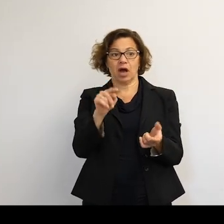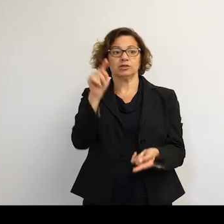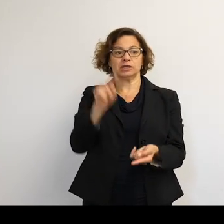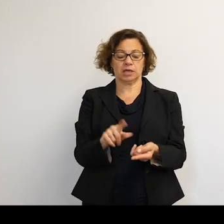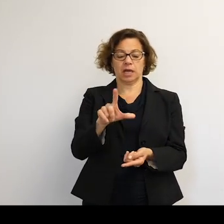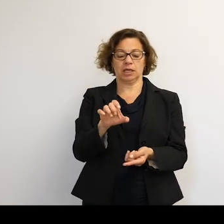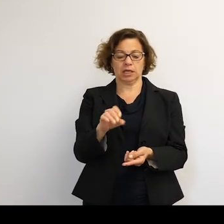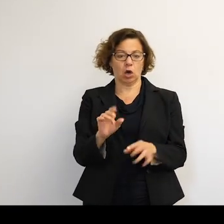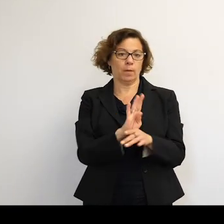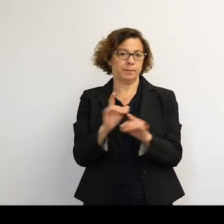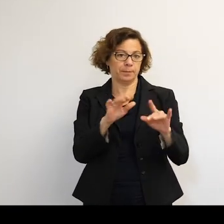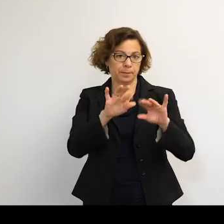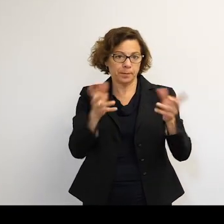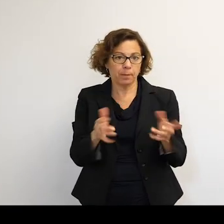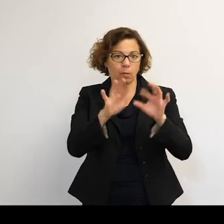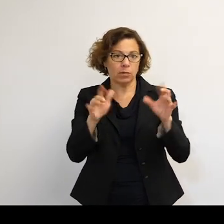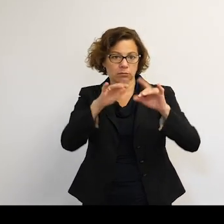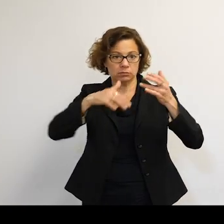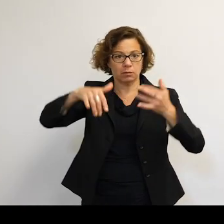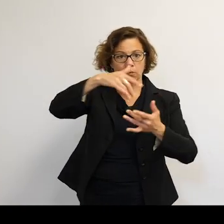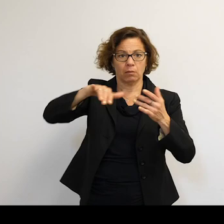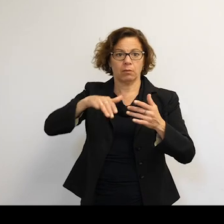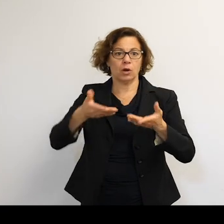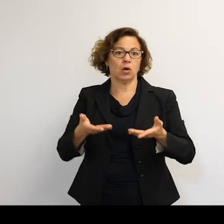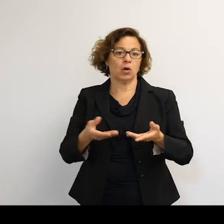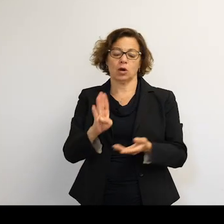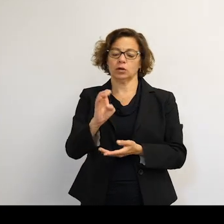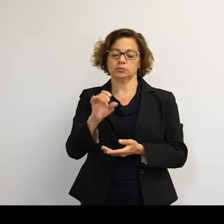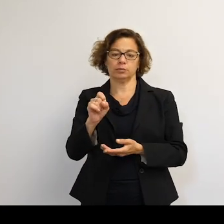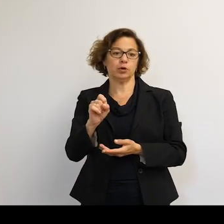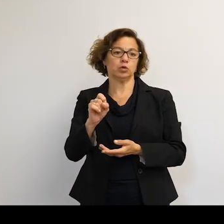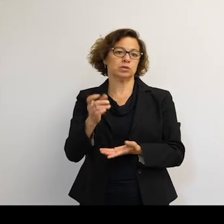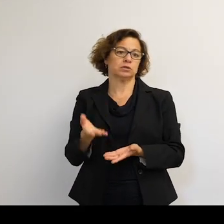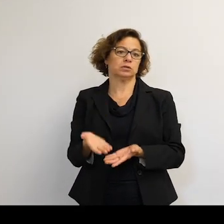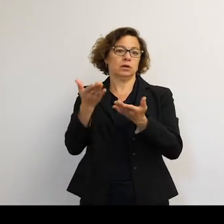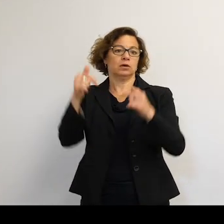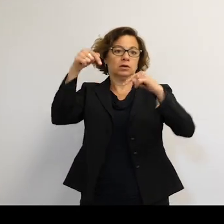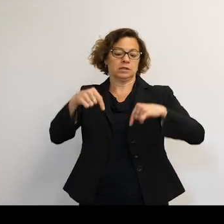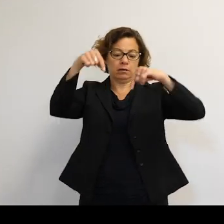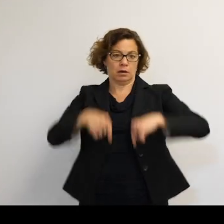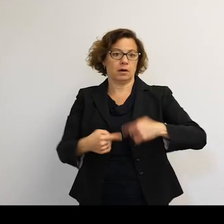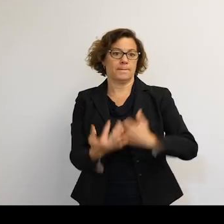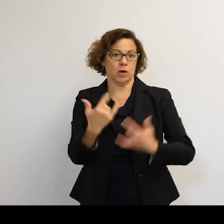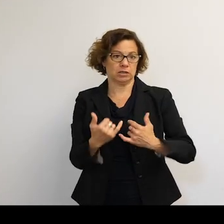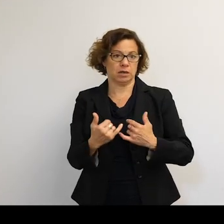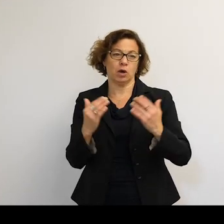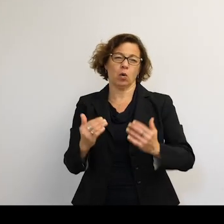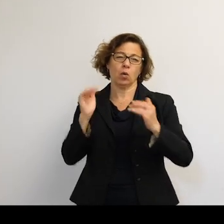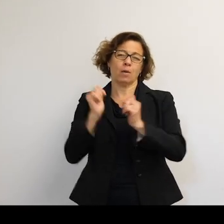it's very busy, we just give it a small boost, and it burns up in the atmosphere. Objects out in the geostationary ring